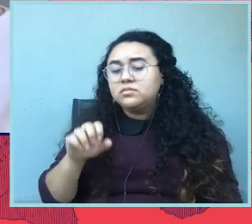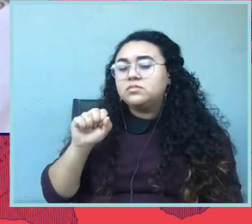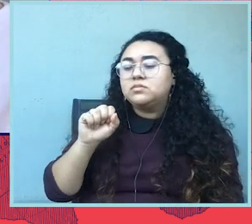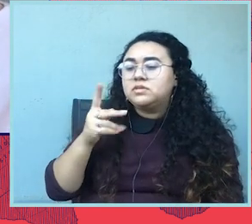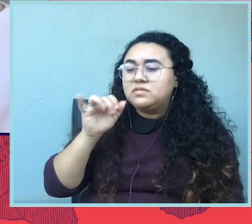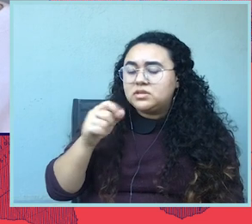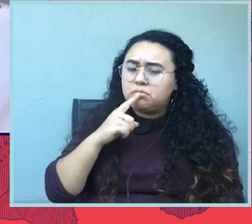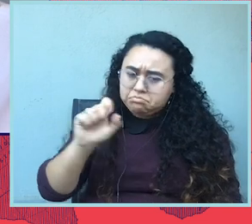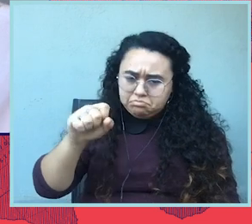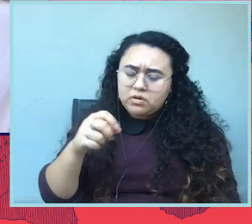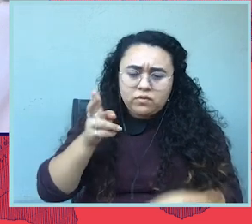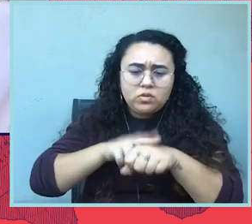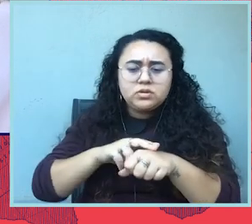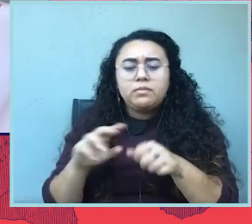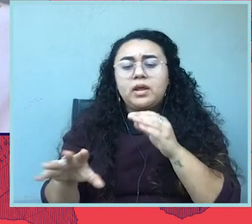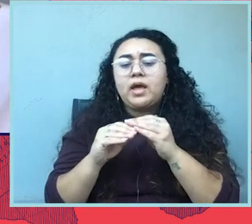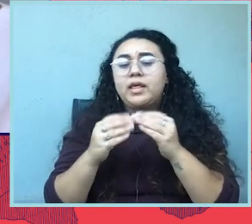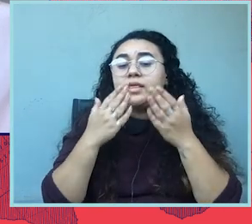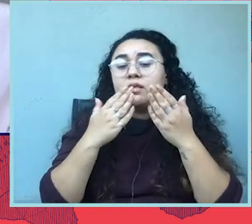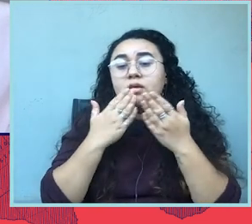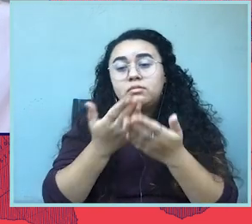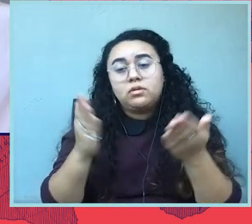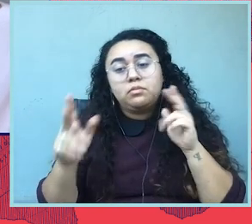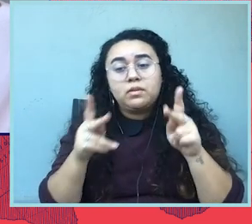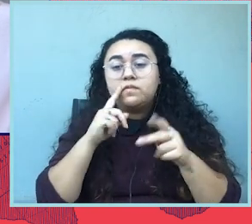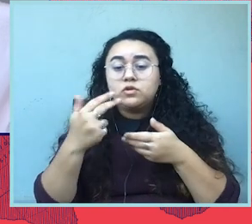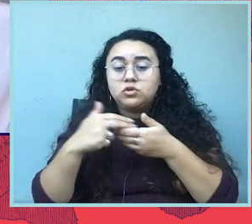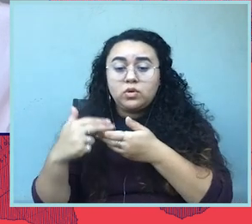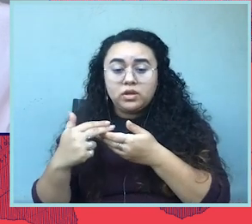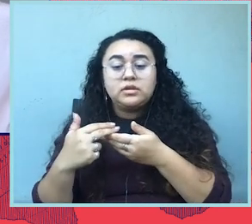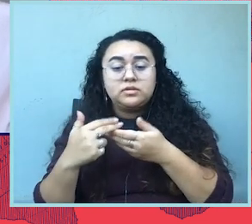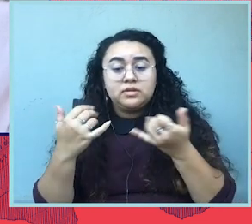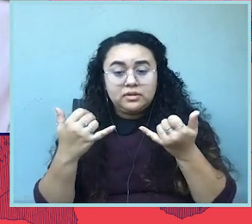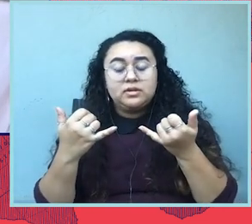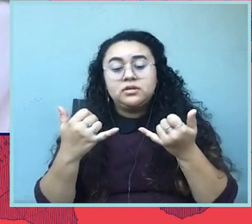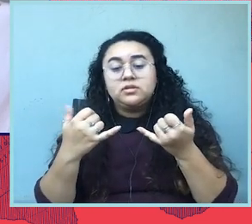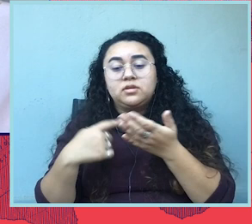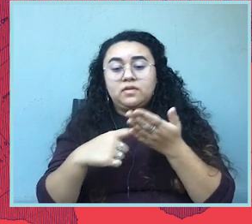But first, I wanted to add my thanks to all of you for it, for joining us in this conversation today.